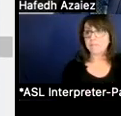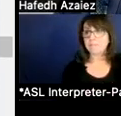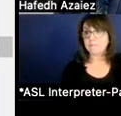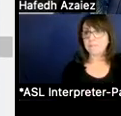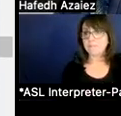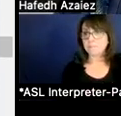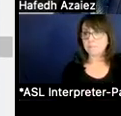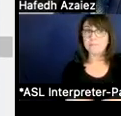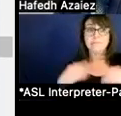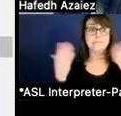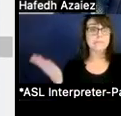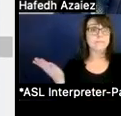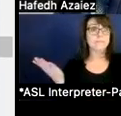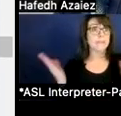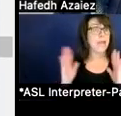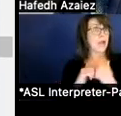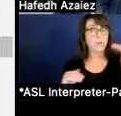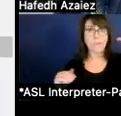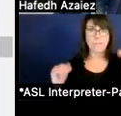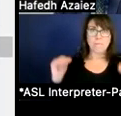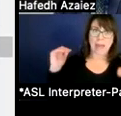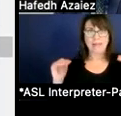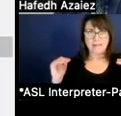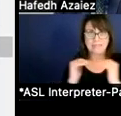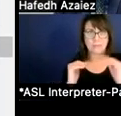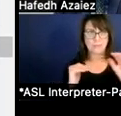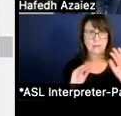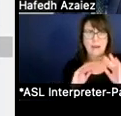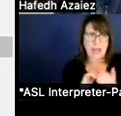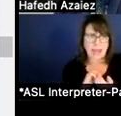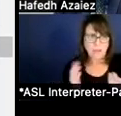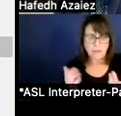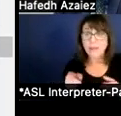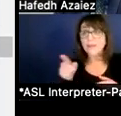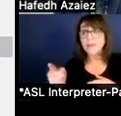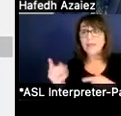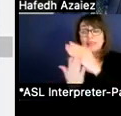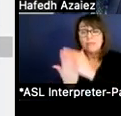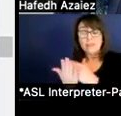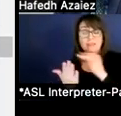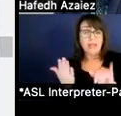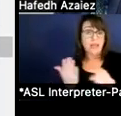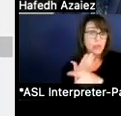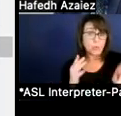So how do we balance the budget to get that back to zero? This is a list of things that you can do or we can hope for